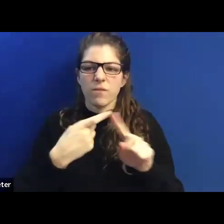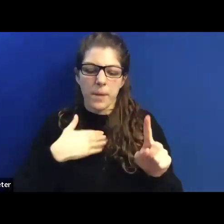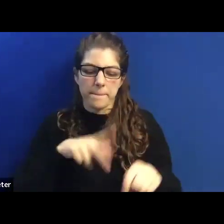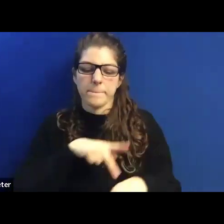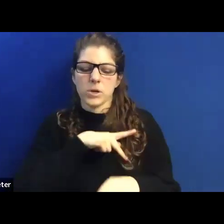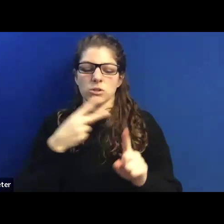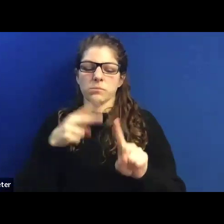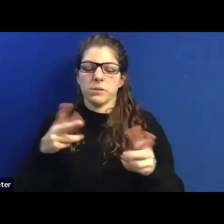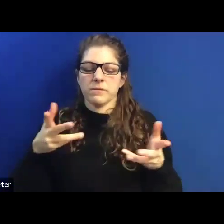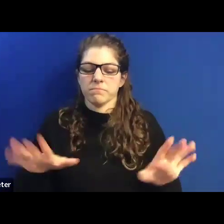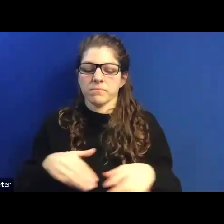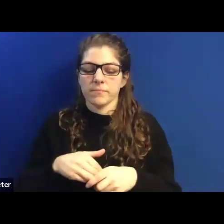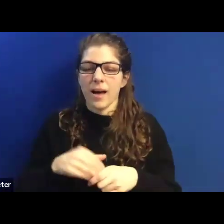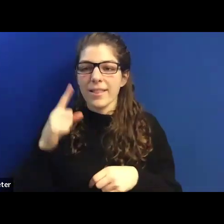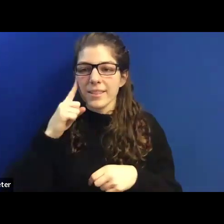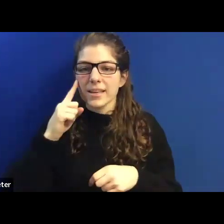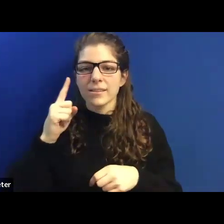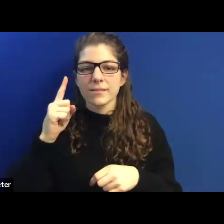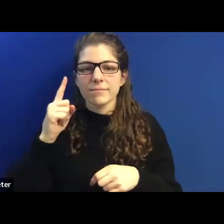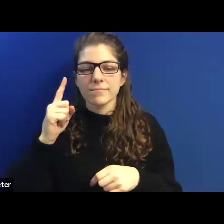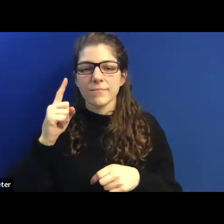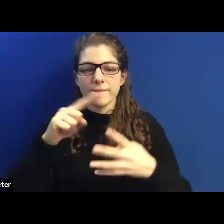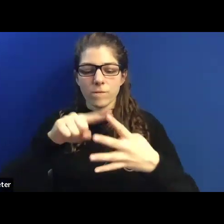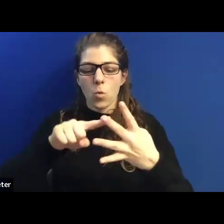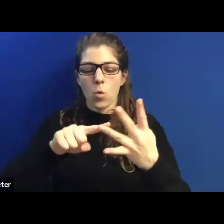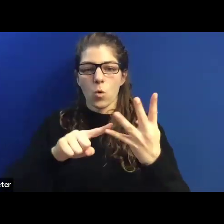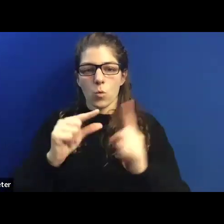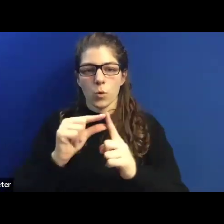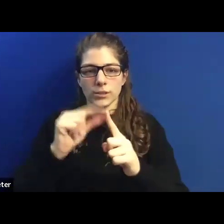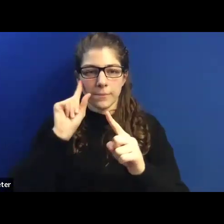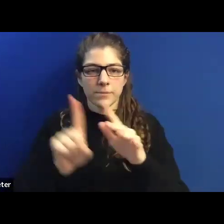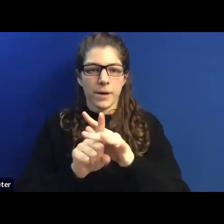I think four words come to mind. I will say a little bit about them.